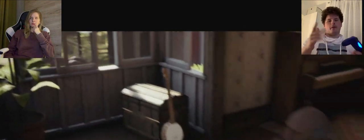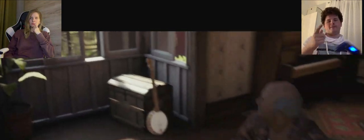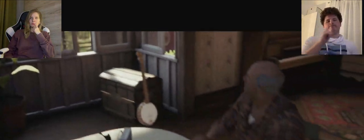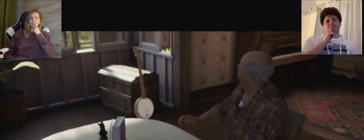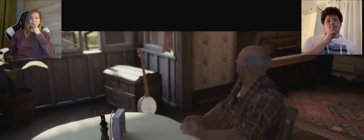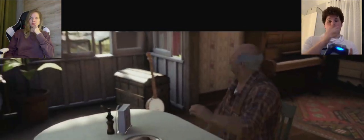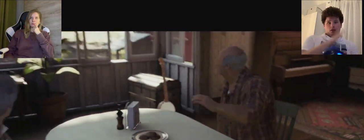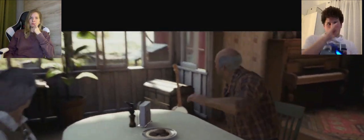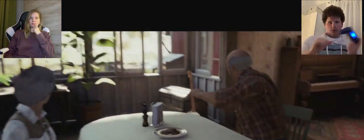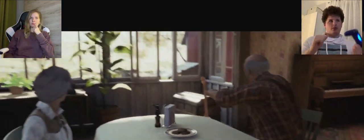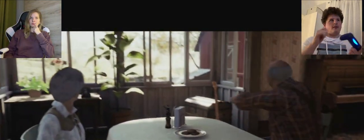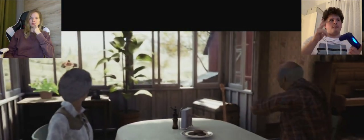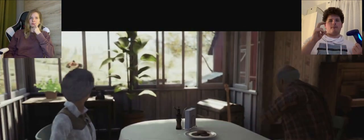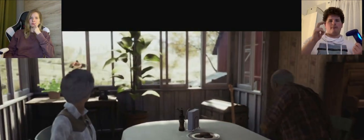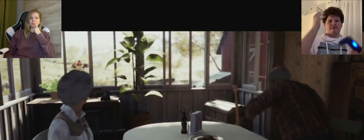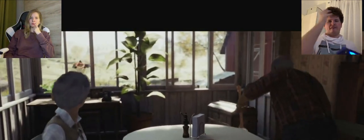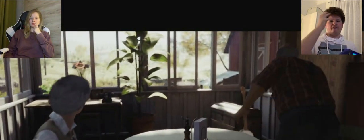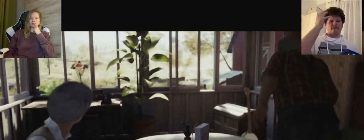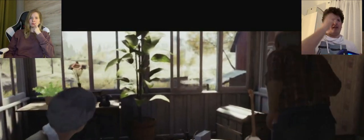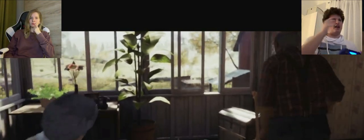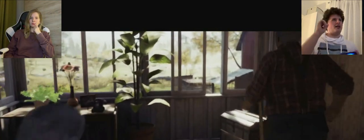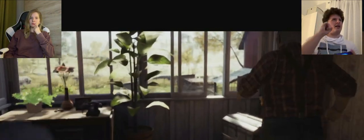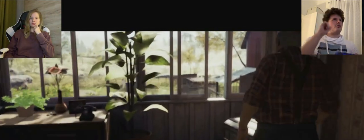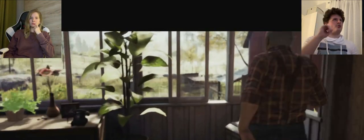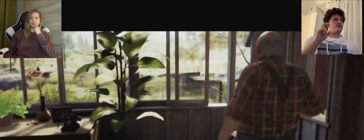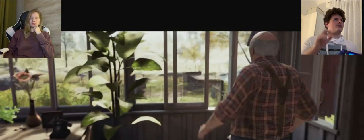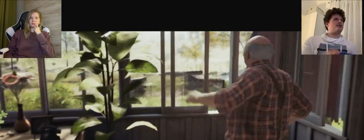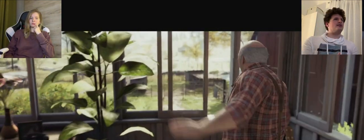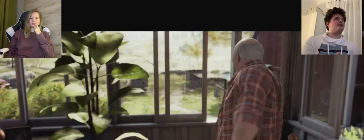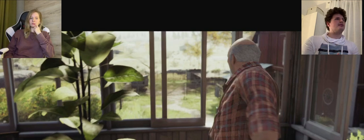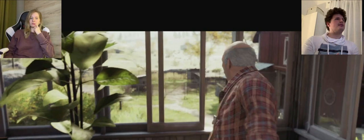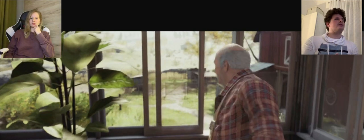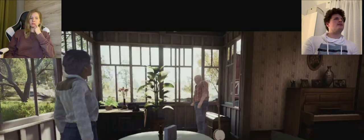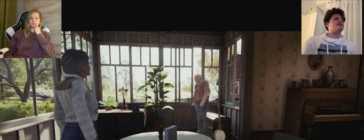A: if we just open the gate, the horses wouldn't run away A: And that's why we have to wake them up "wild" inside